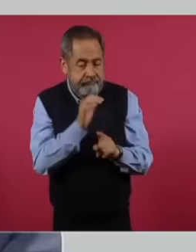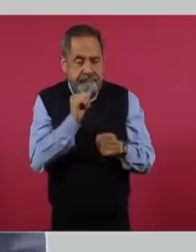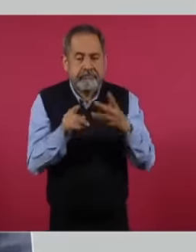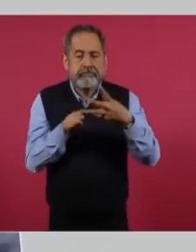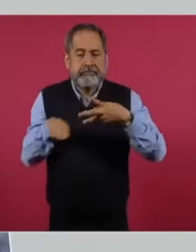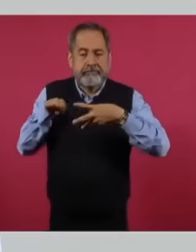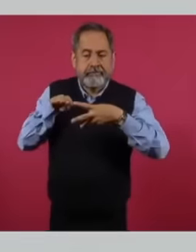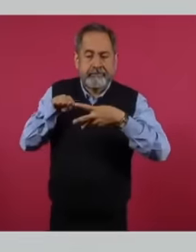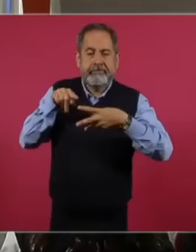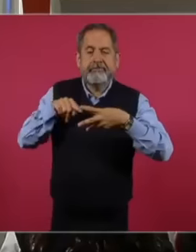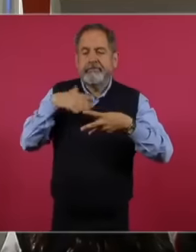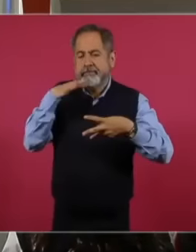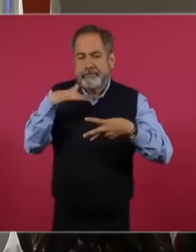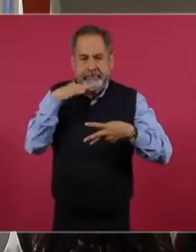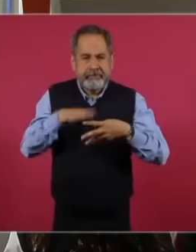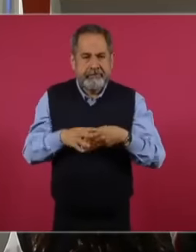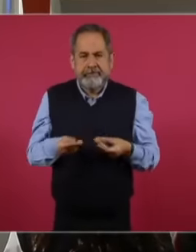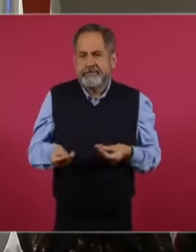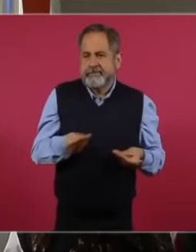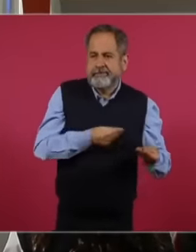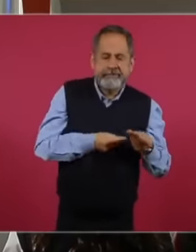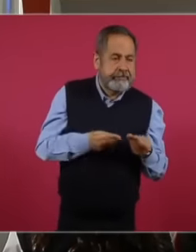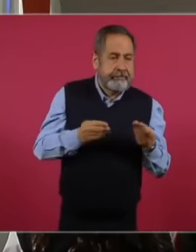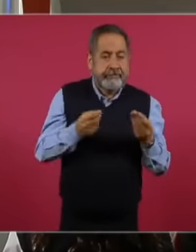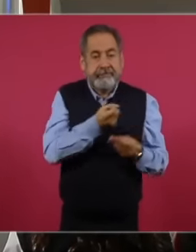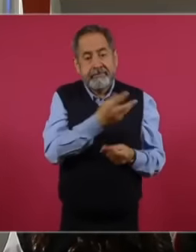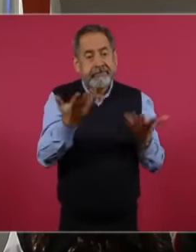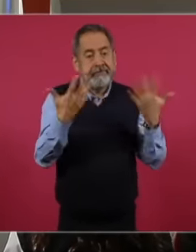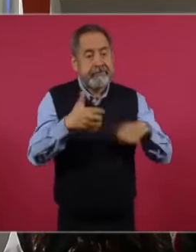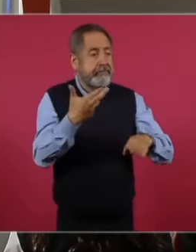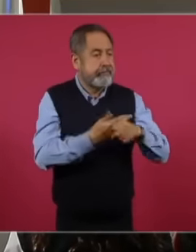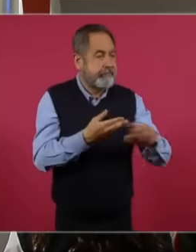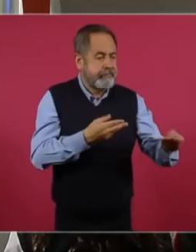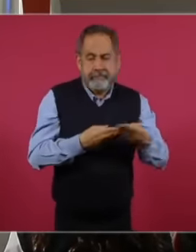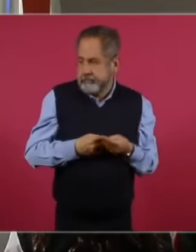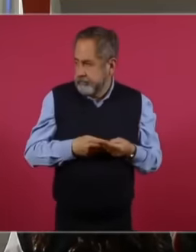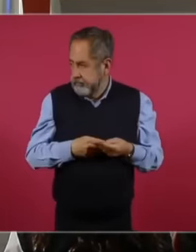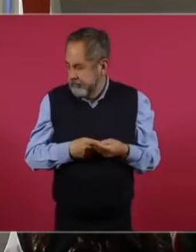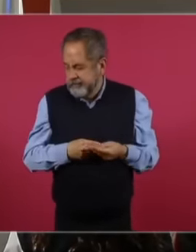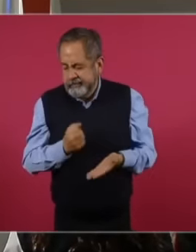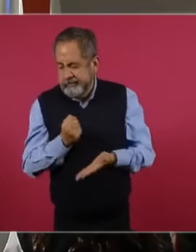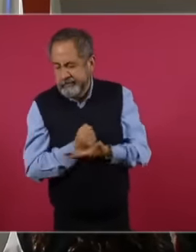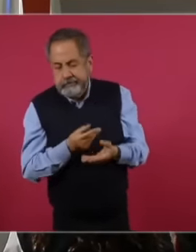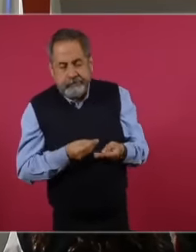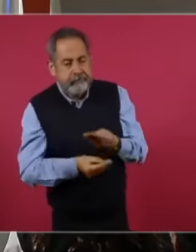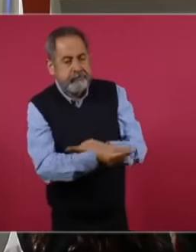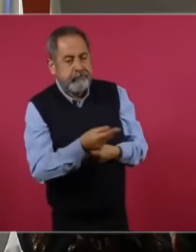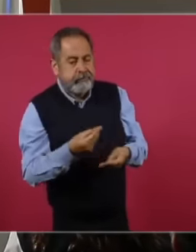the discretionary handling of company requests in a dark physical archive that was a sample of what